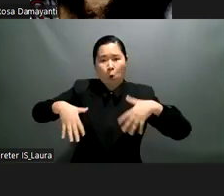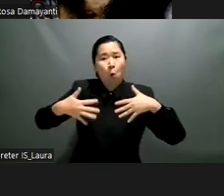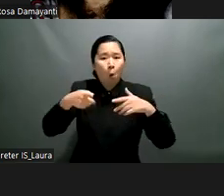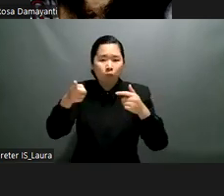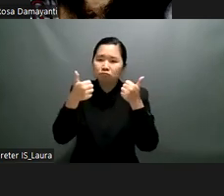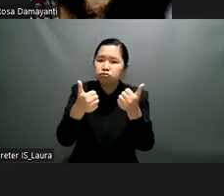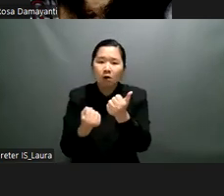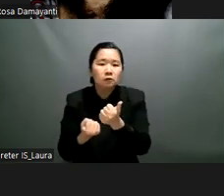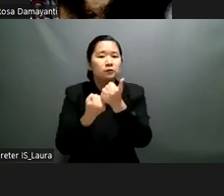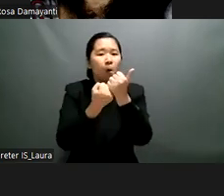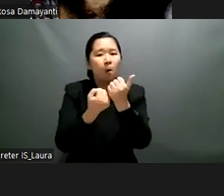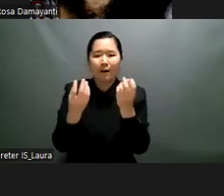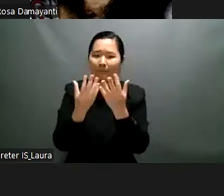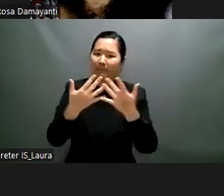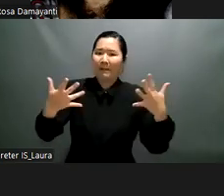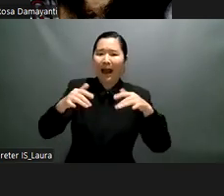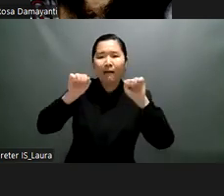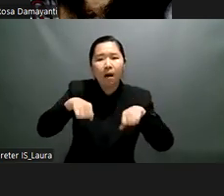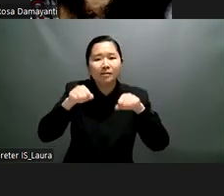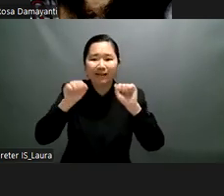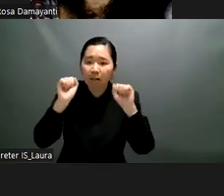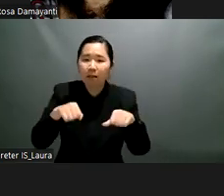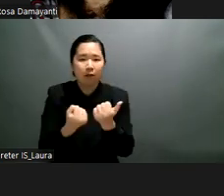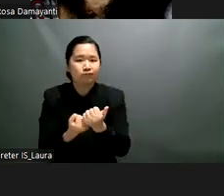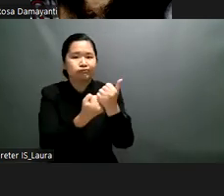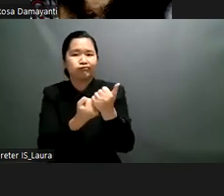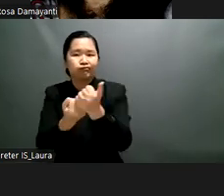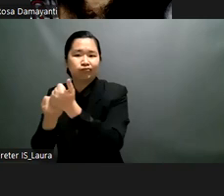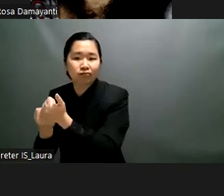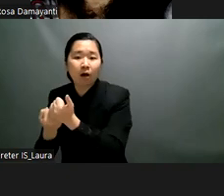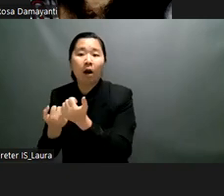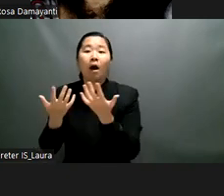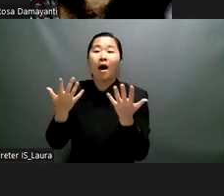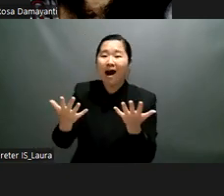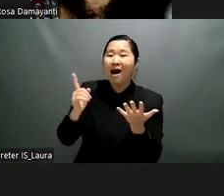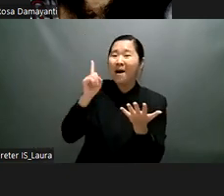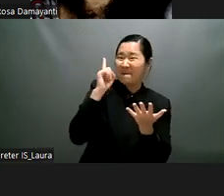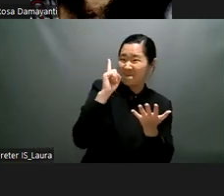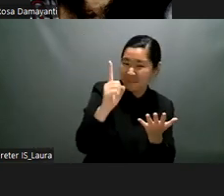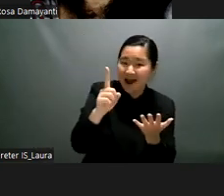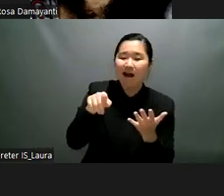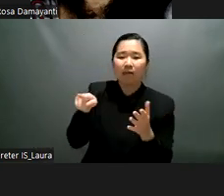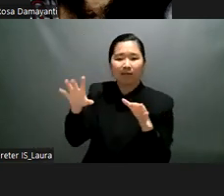of including persons with disabilities when designing and implementing new modes of education